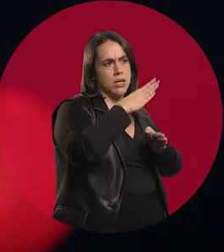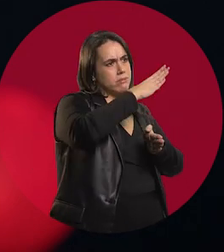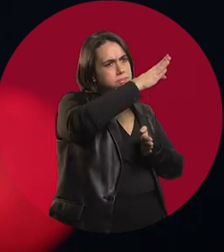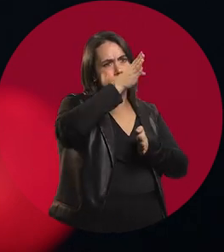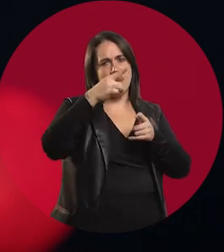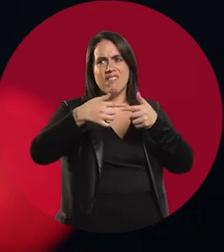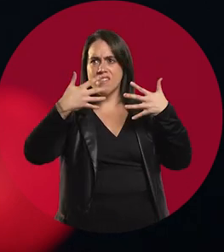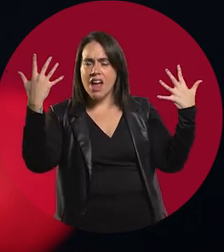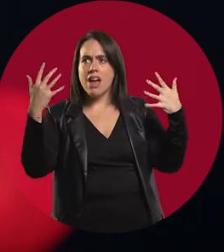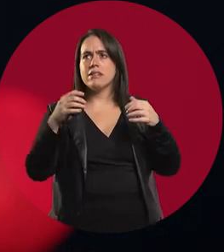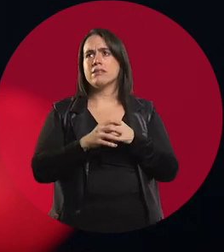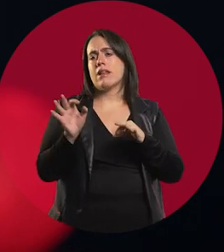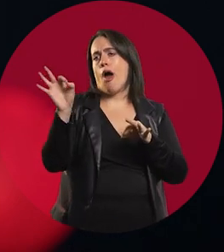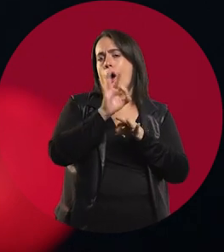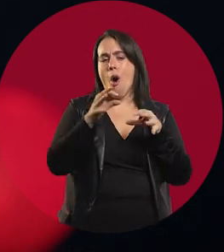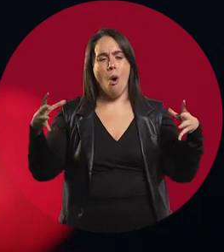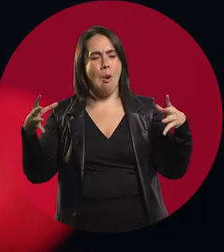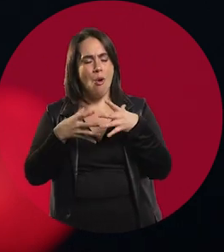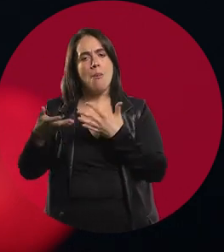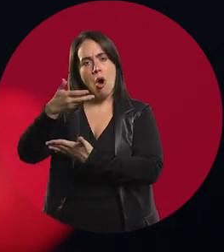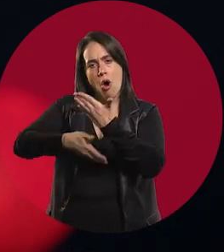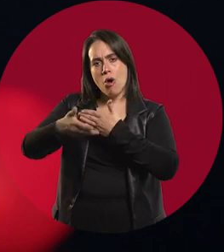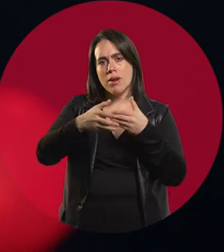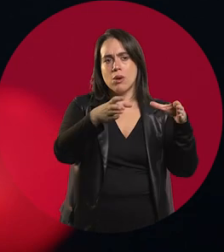We participated in festivals, we played with other bands.